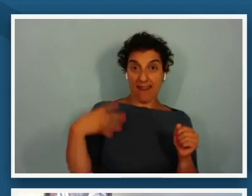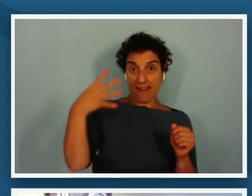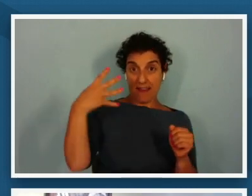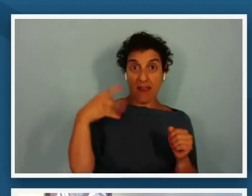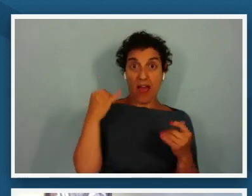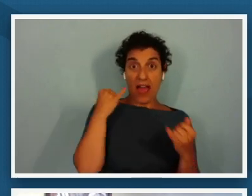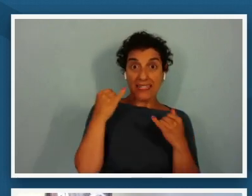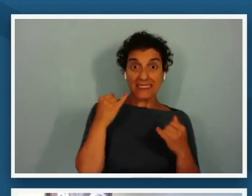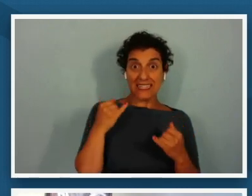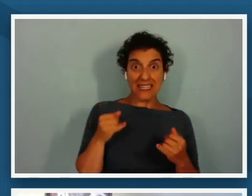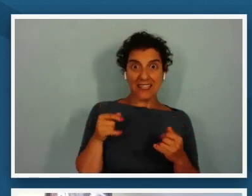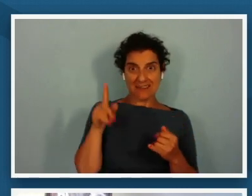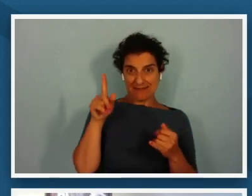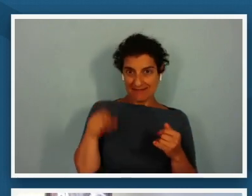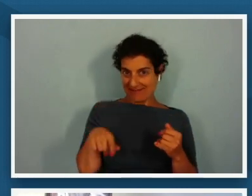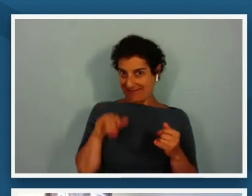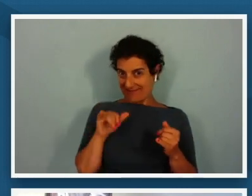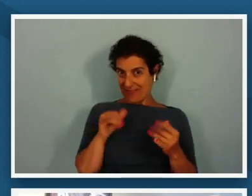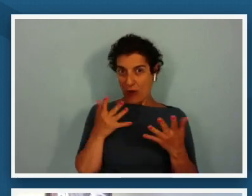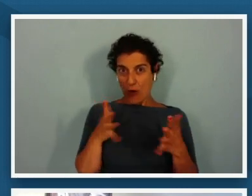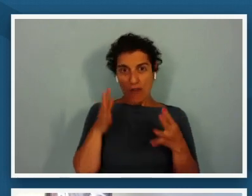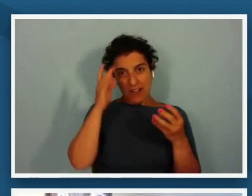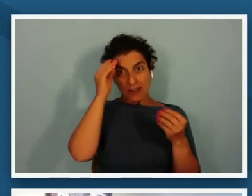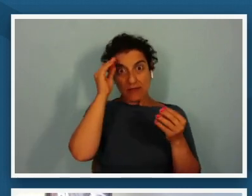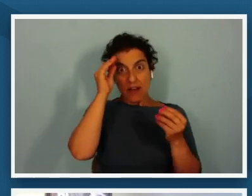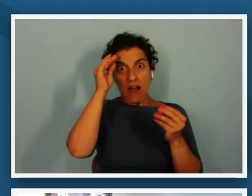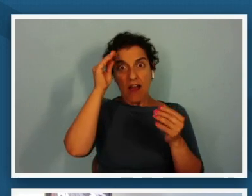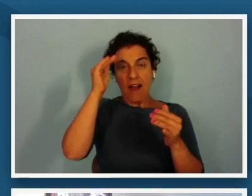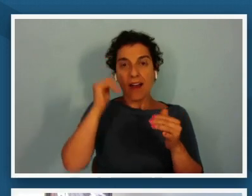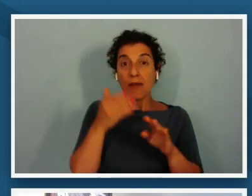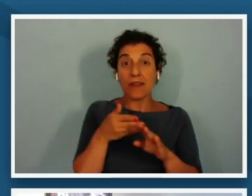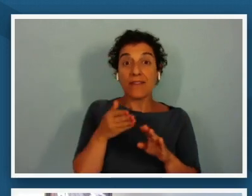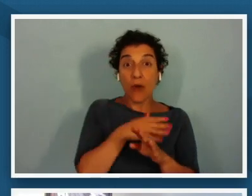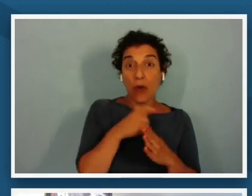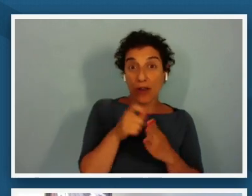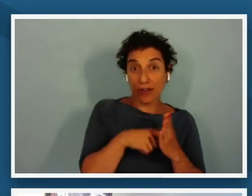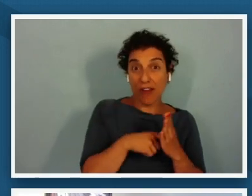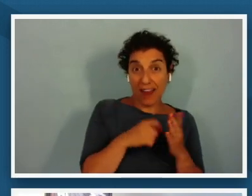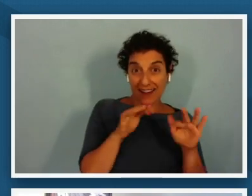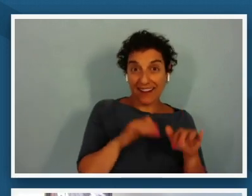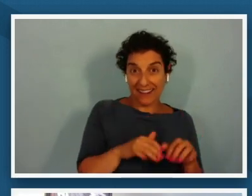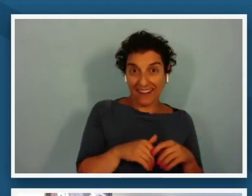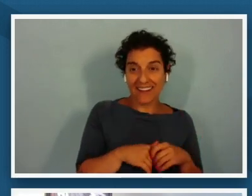beginning to bubble even before the